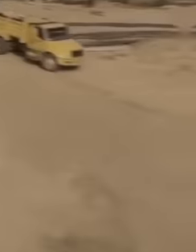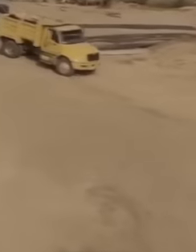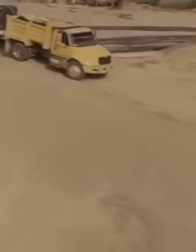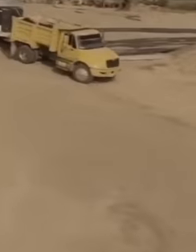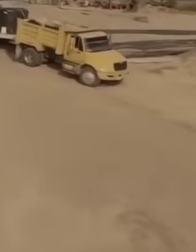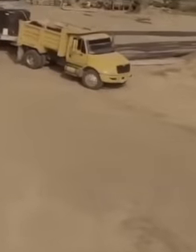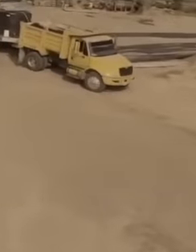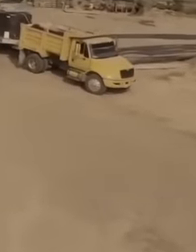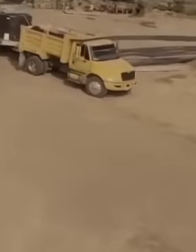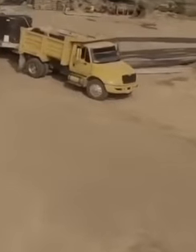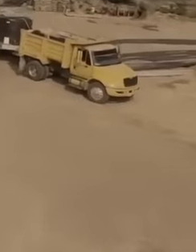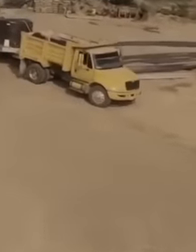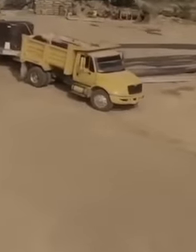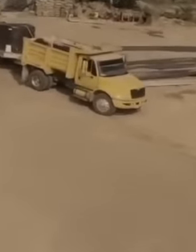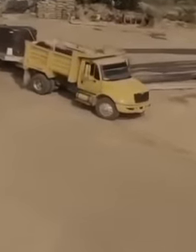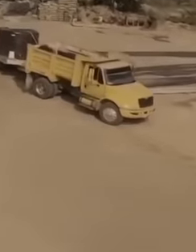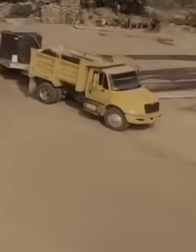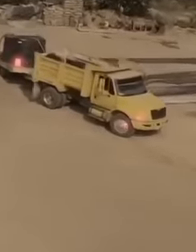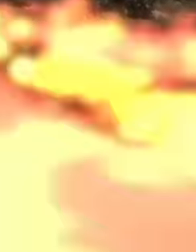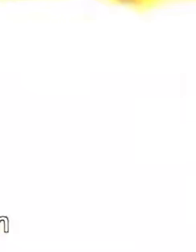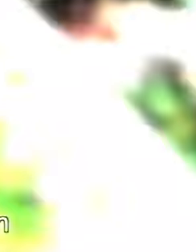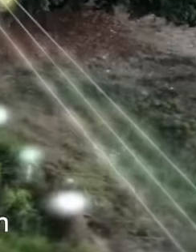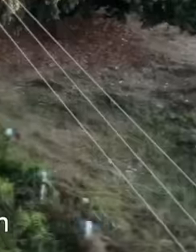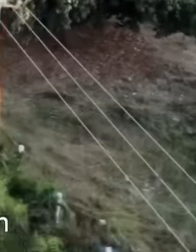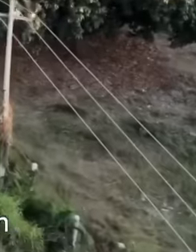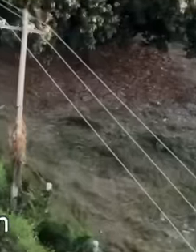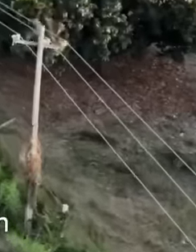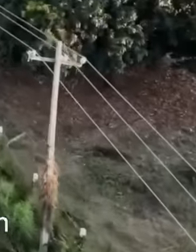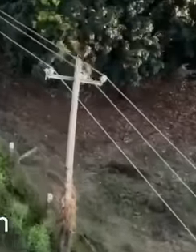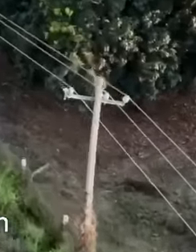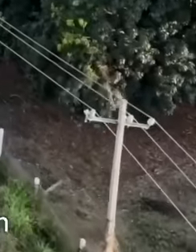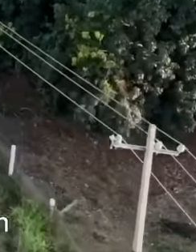continue building the growth of the State of Guerrero today we inaugurate the modernization and